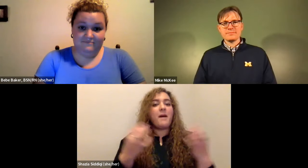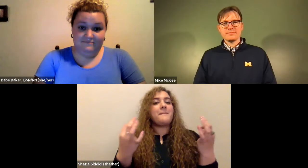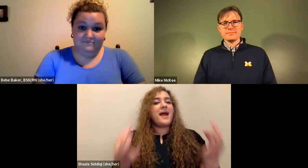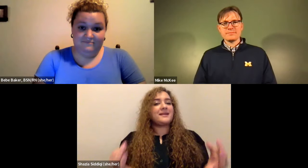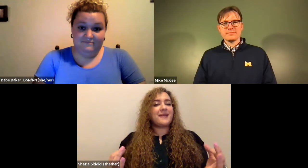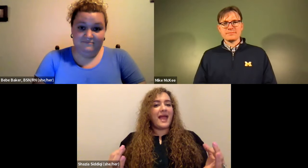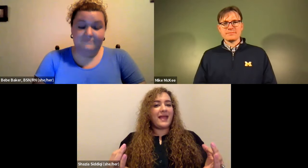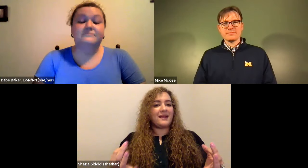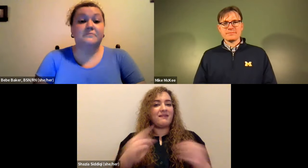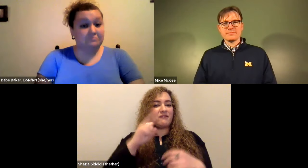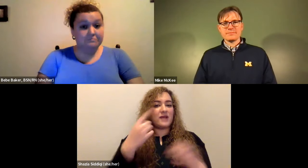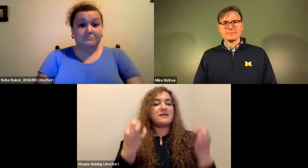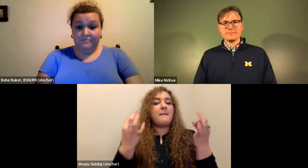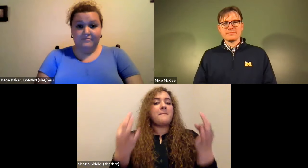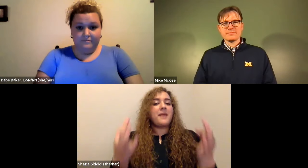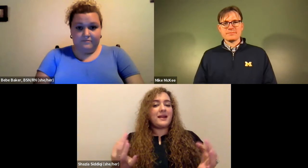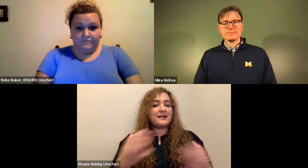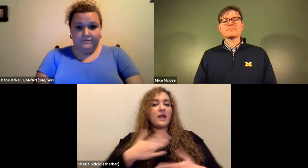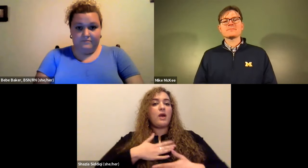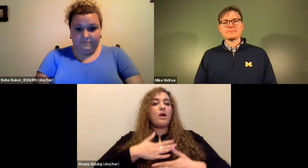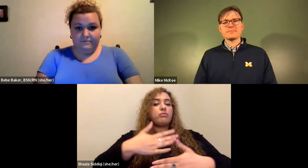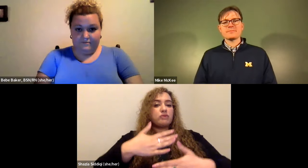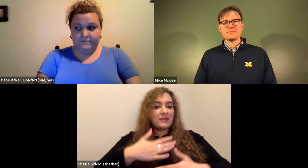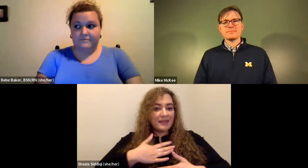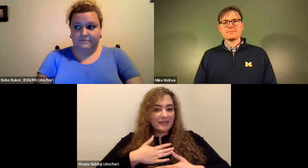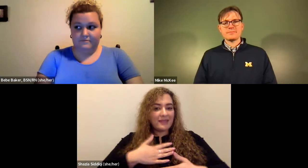James Cech: And we're here to start from scratch and the first thing was meditation.